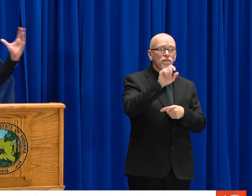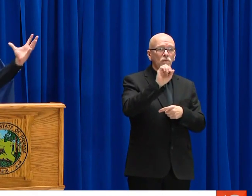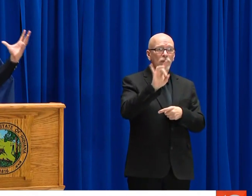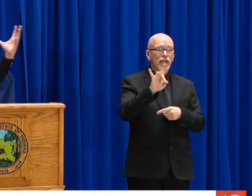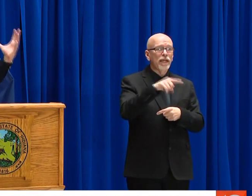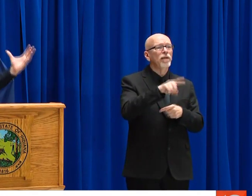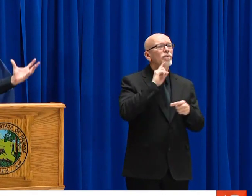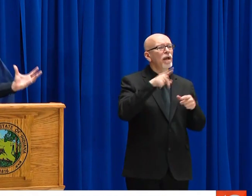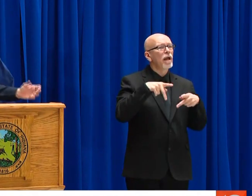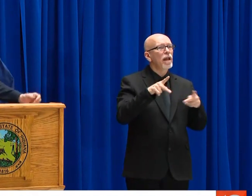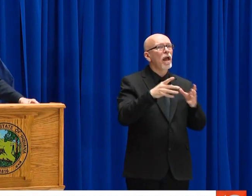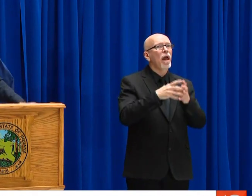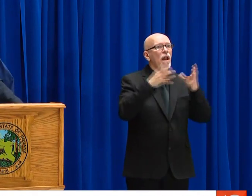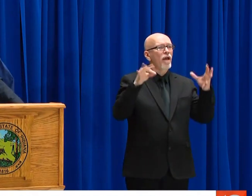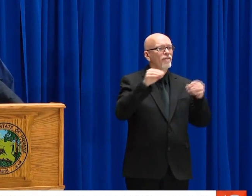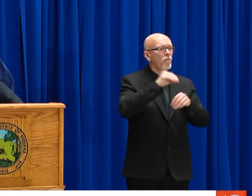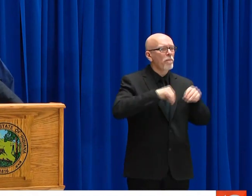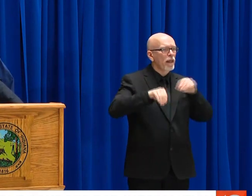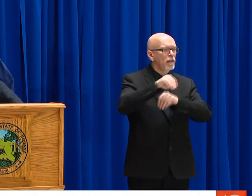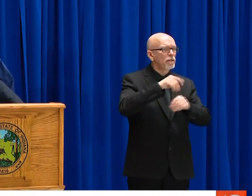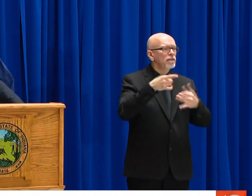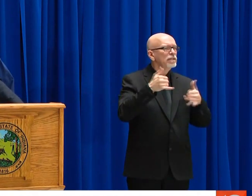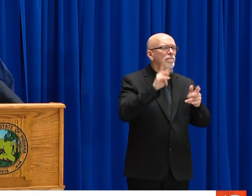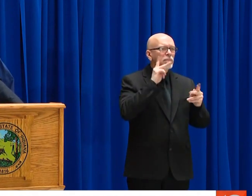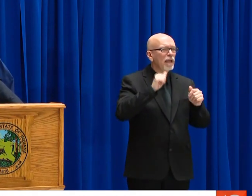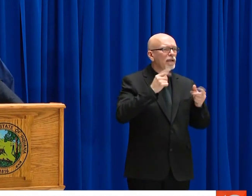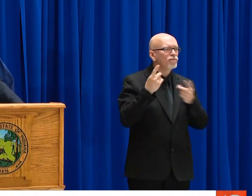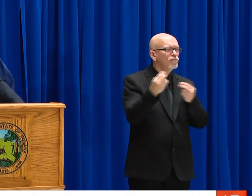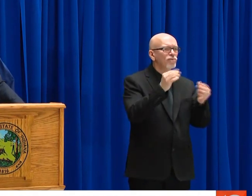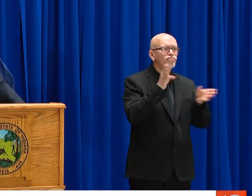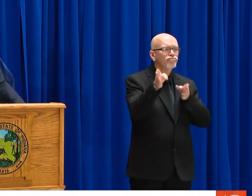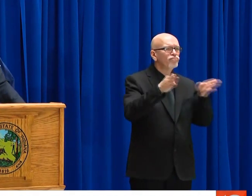SHE'S GOING TO BE JUST FINE. THE GOVERNOR WAS VERY THOUGHTFUL